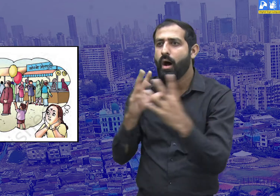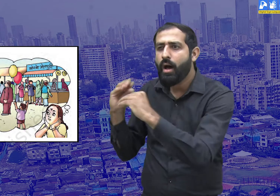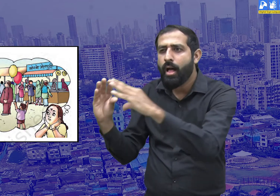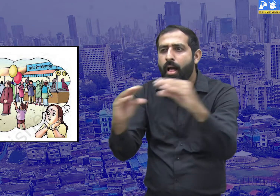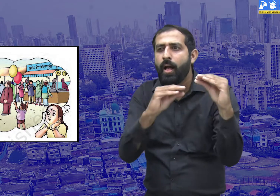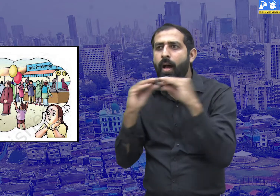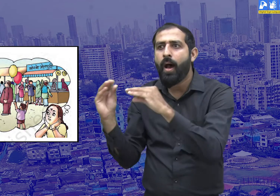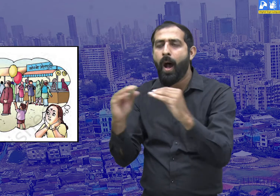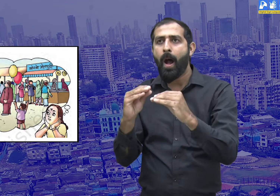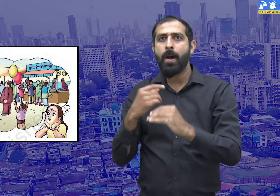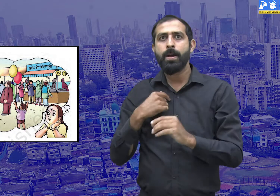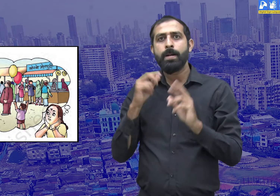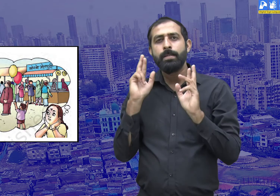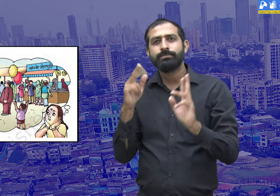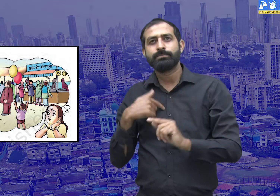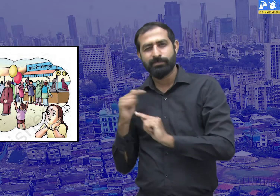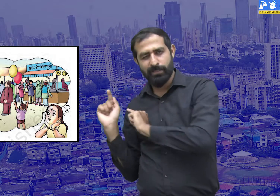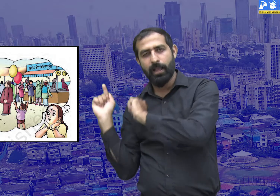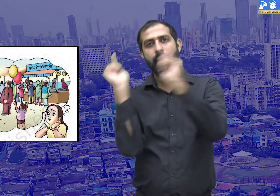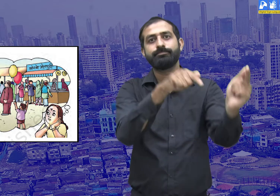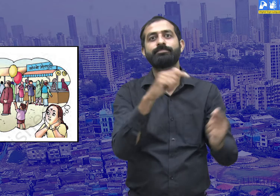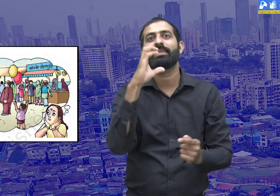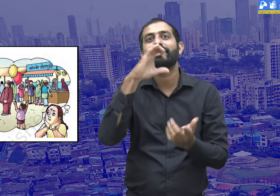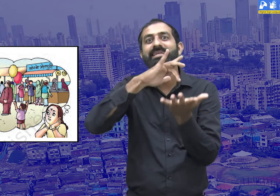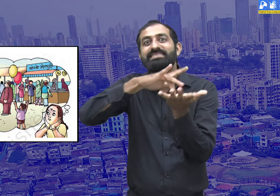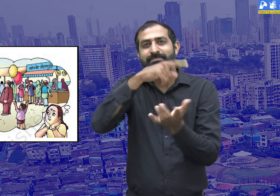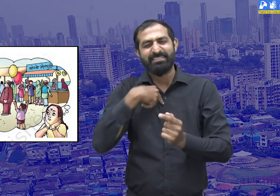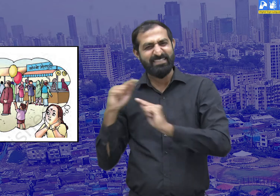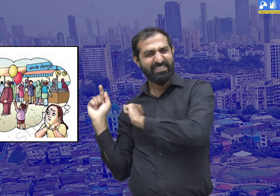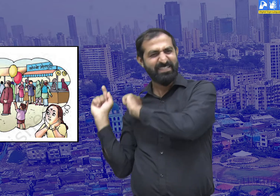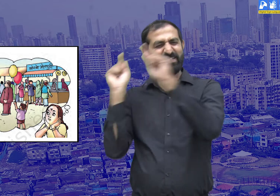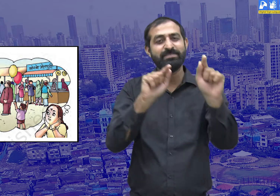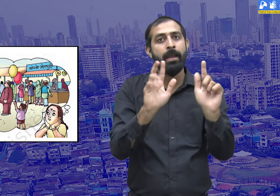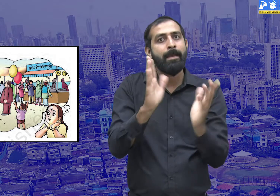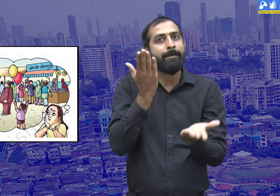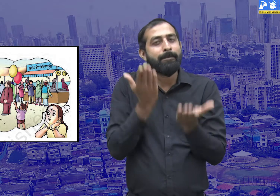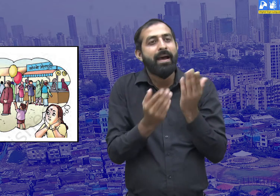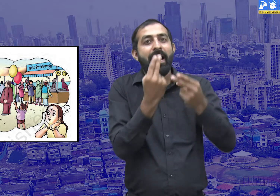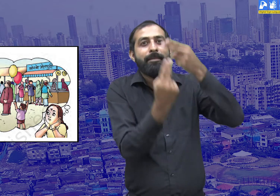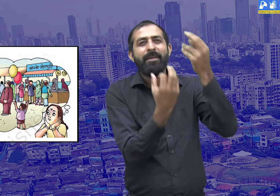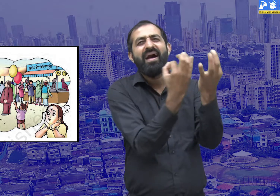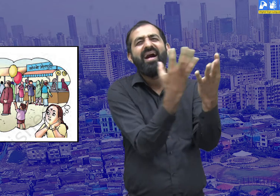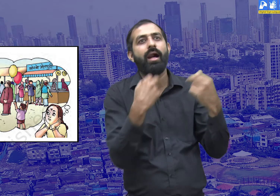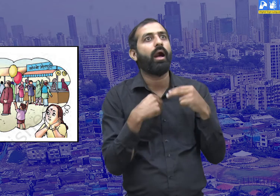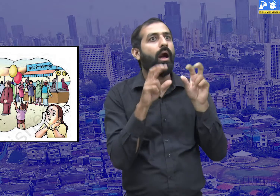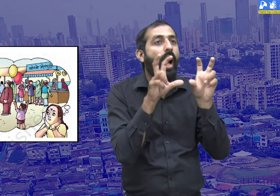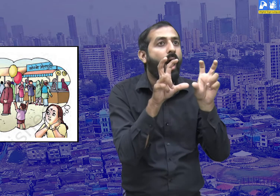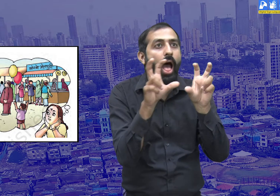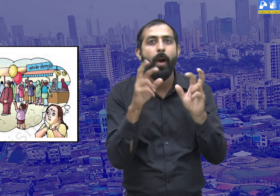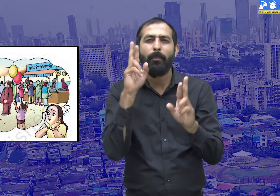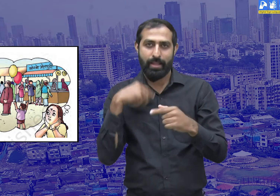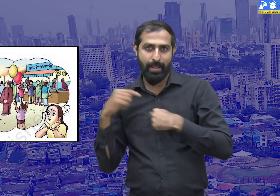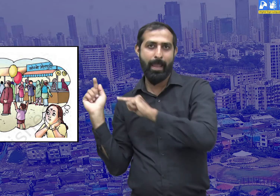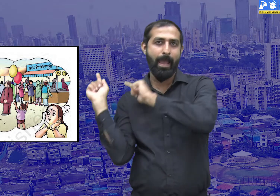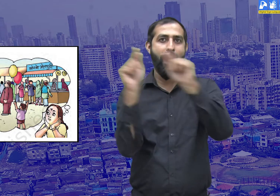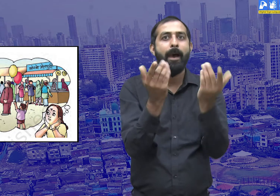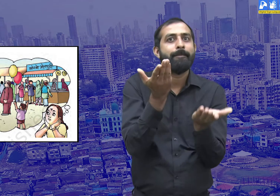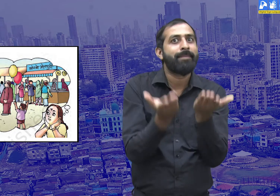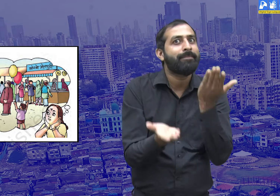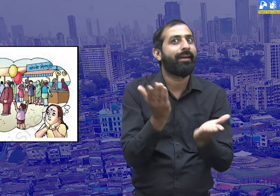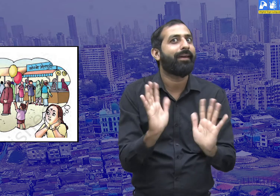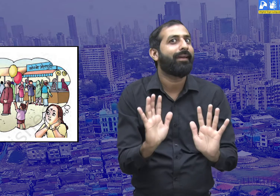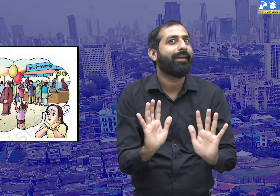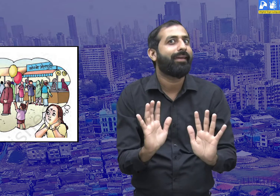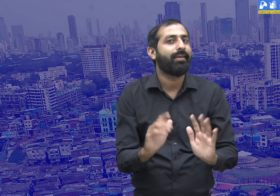Maybe when I go there, I might see a film star.